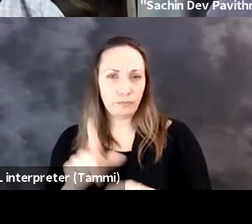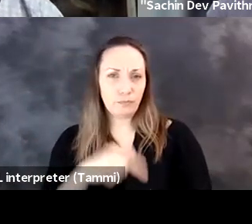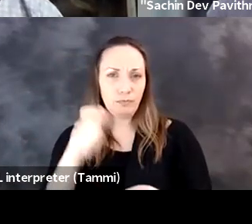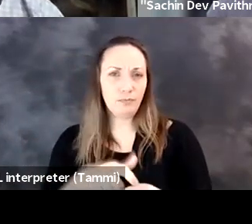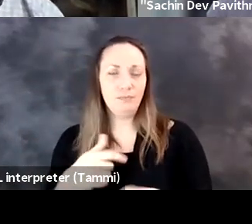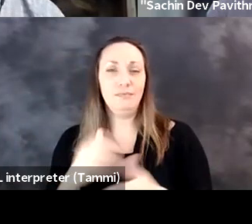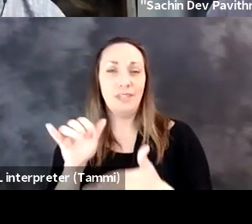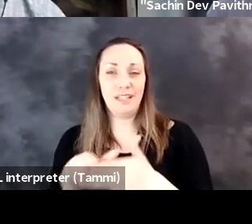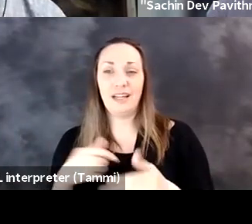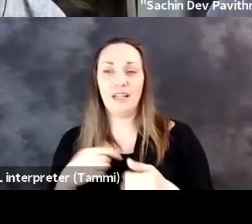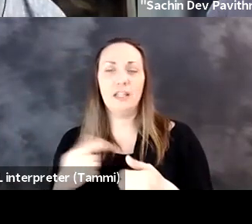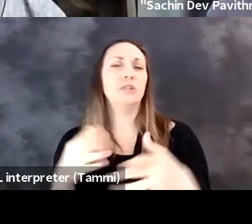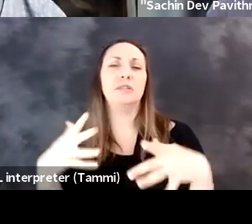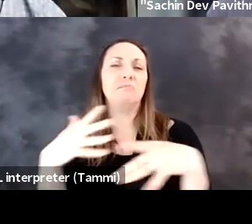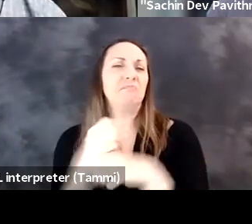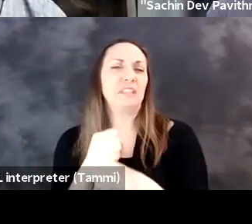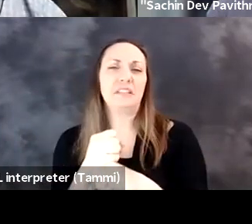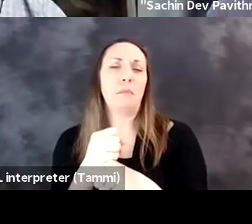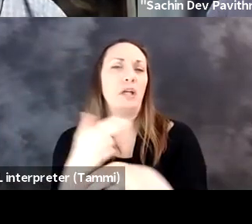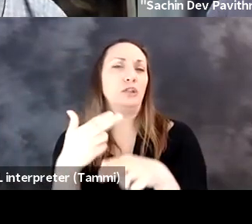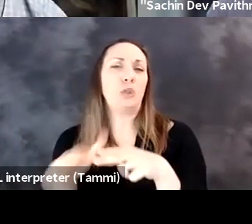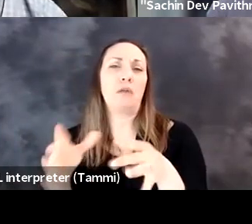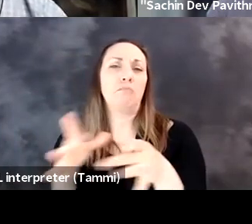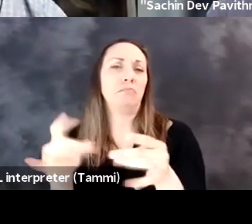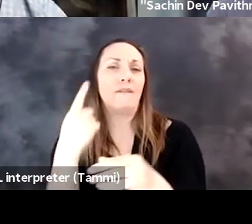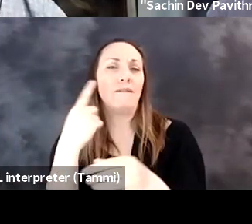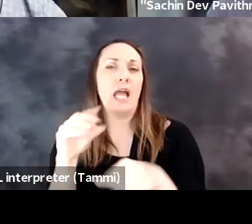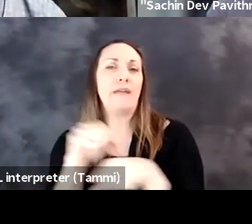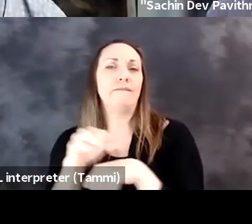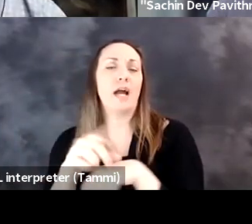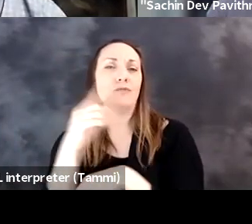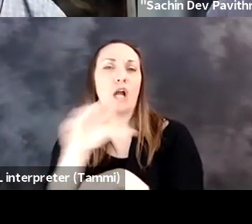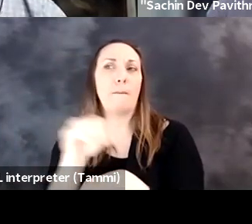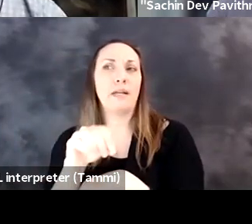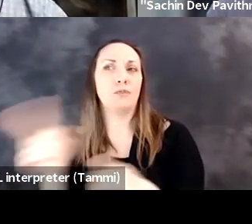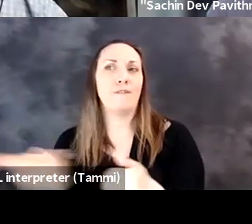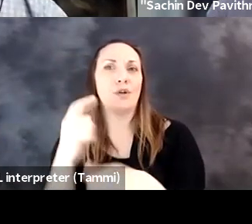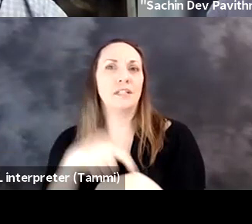the Access Board has worked a long time on accessibility. Can you give two or three sentences of